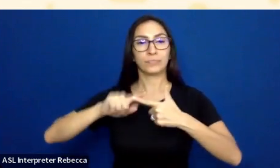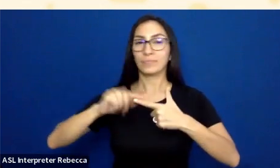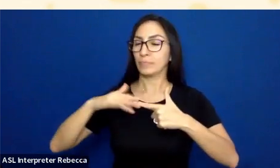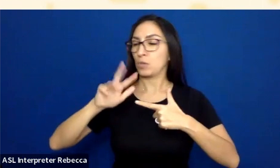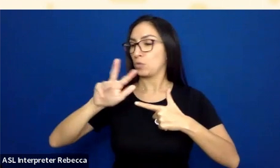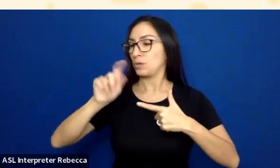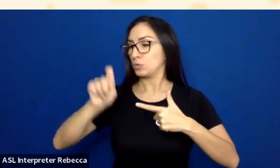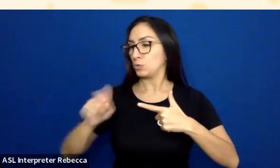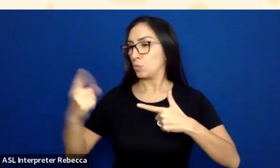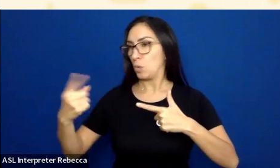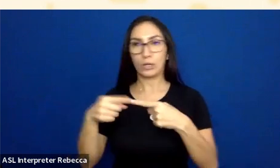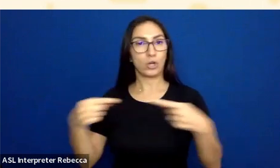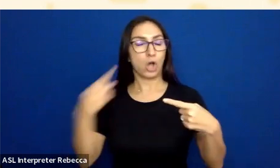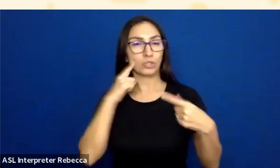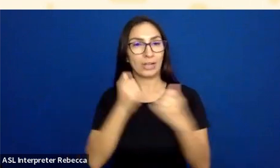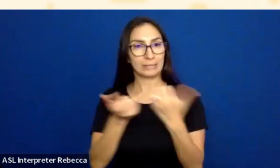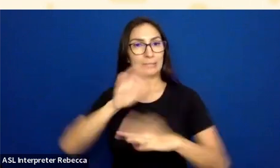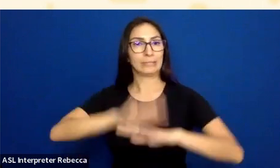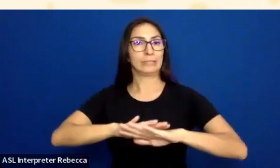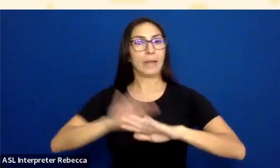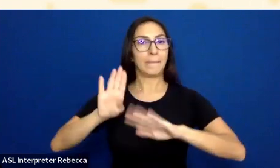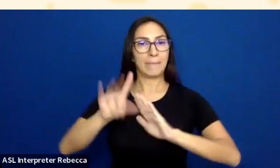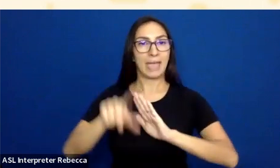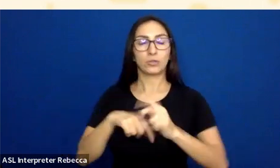then I've met all of these requirements. And so that's going to be best most of the time.